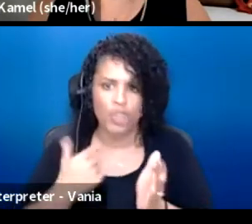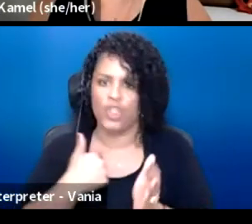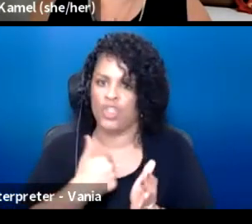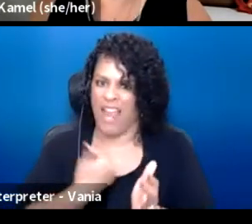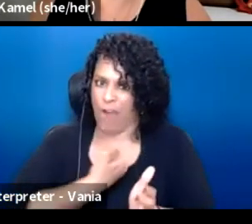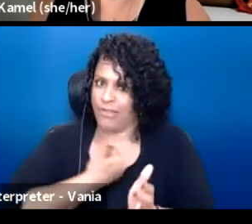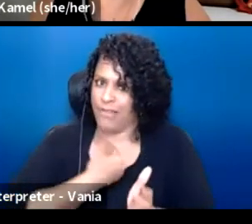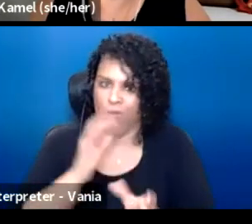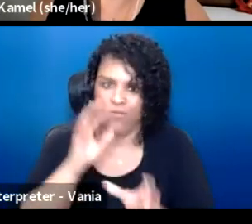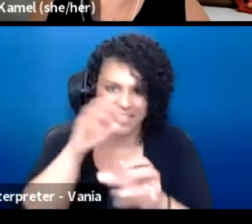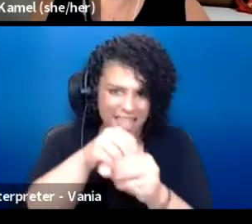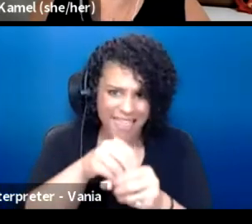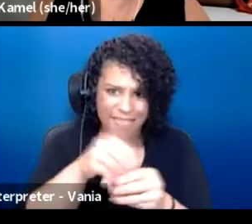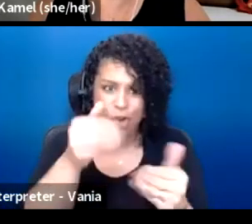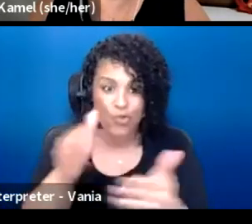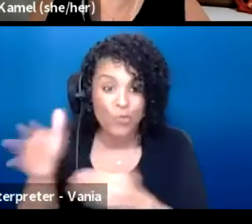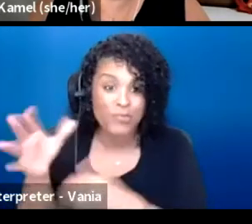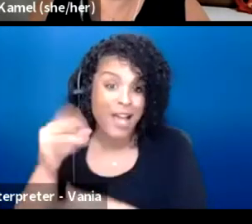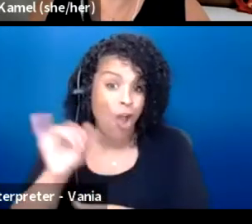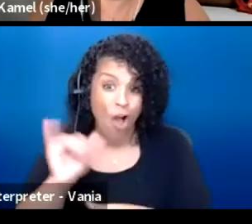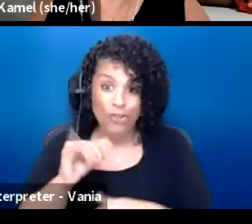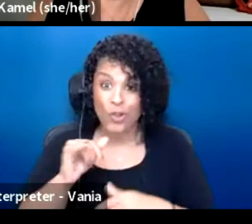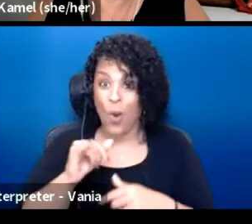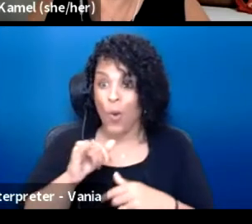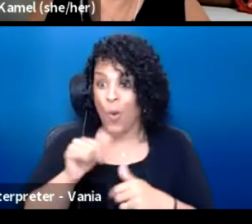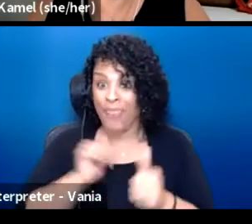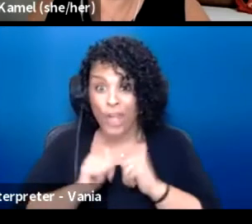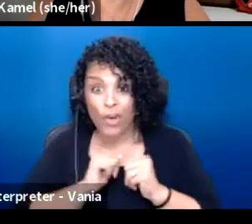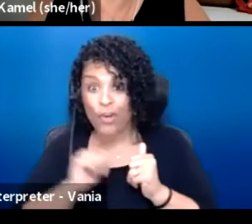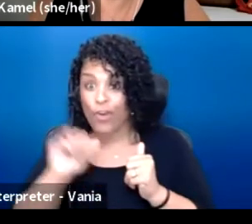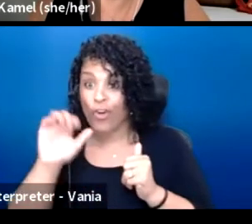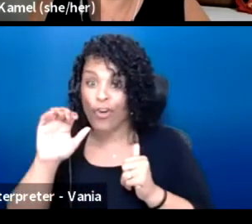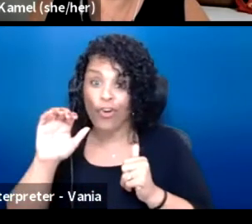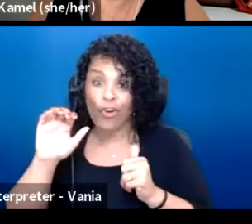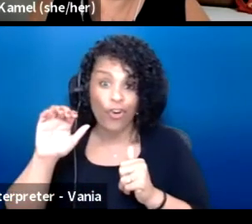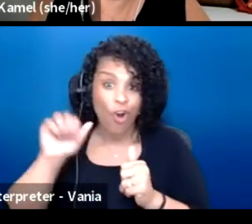And we also have to, as theater artists make sure that when we are stepping into these rooms,